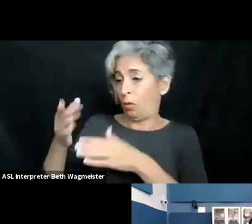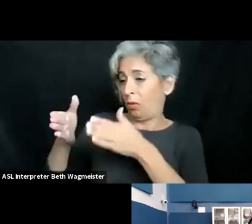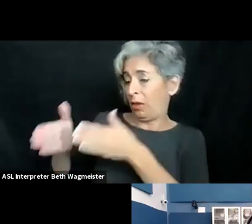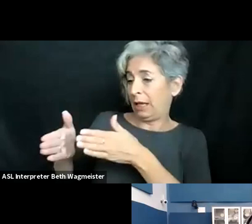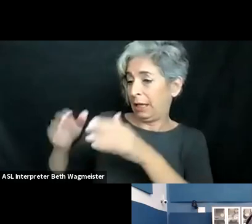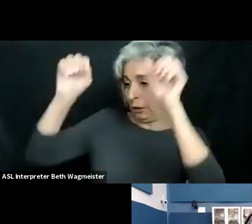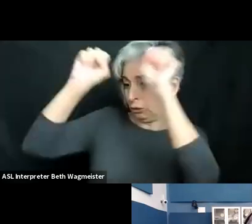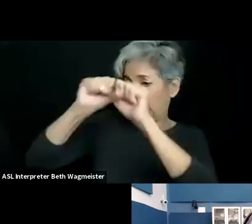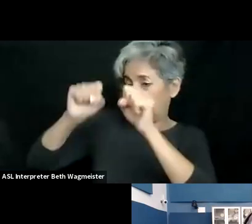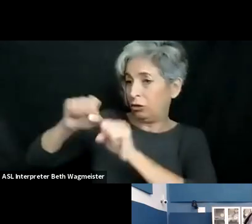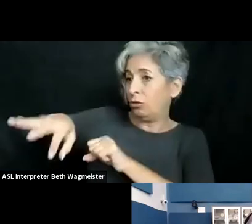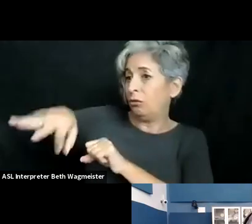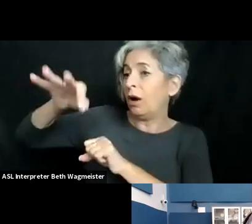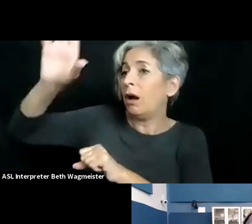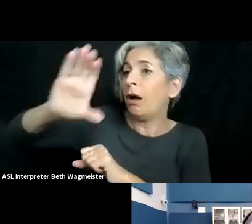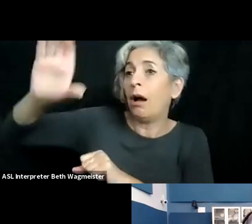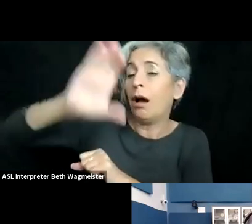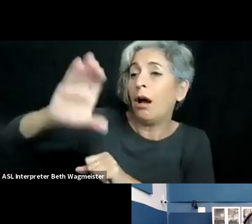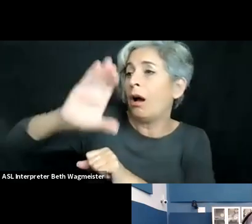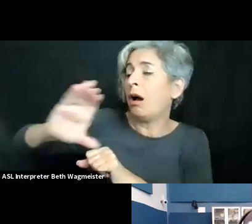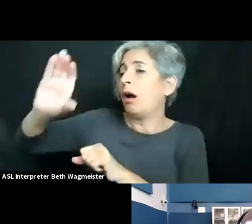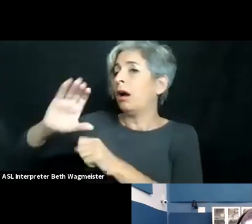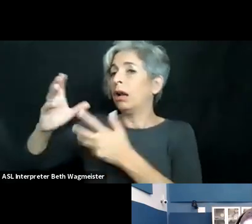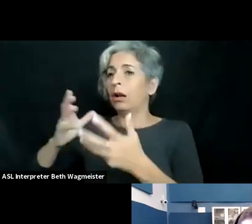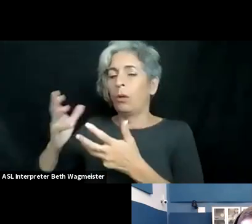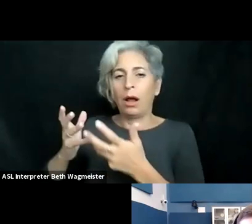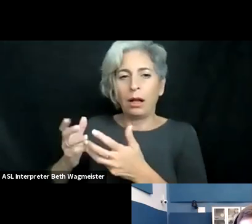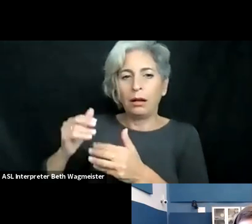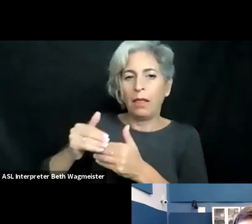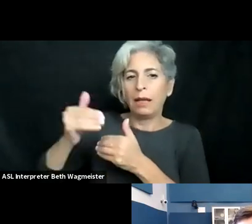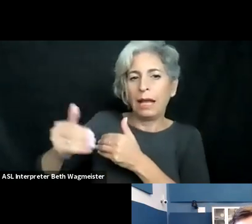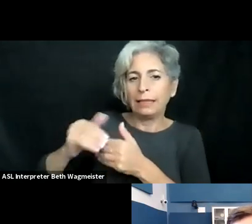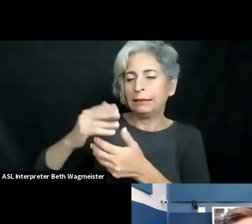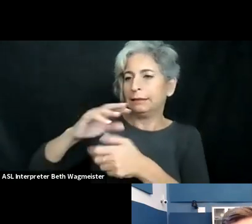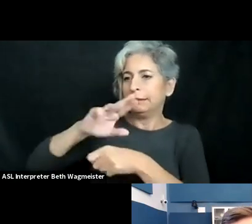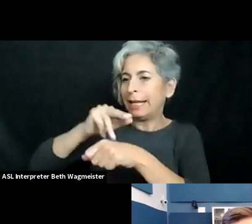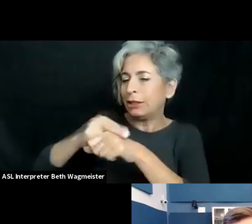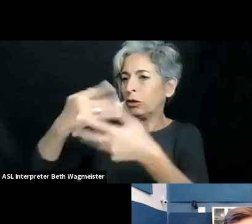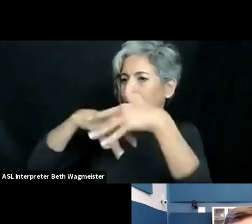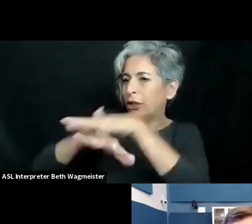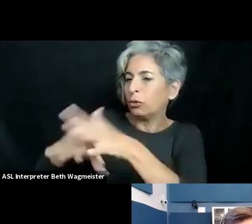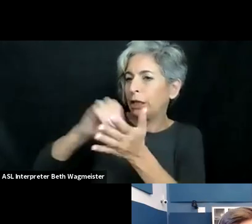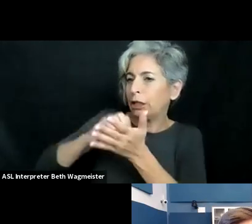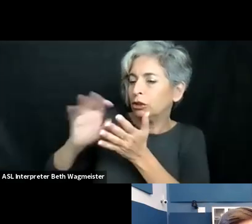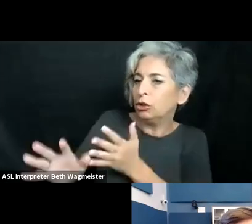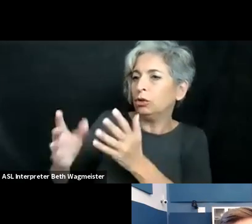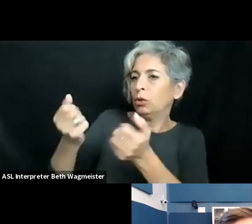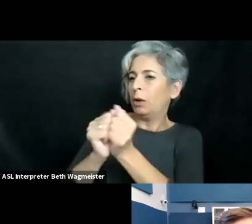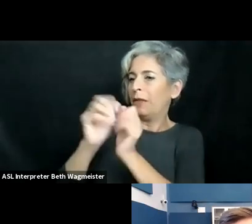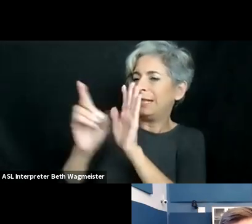our students. It's a common story I think for everybody. And so on the one hand our strategy is